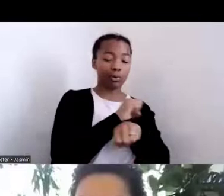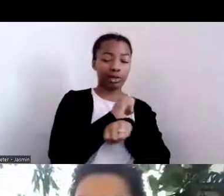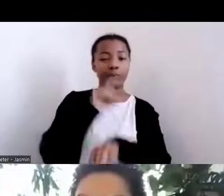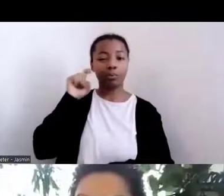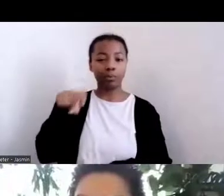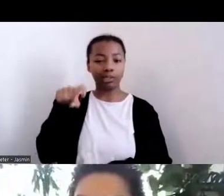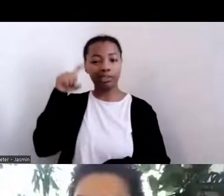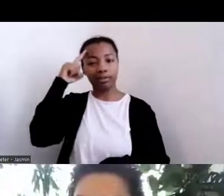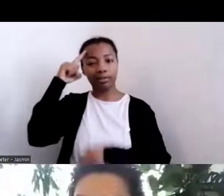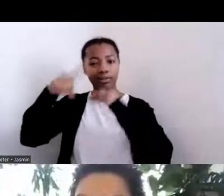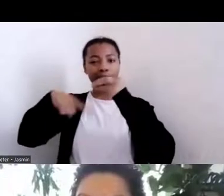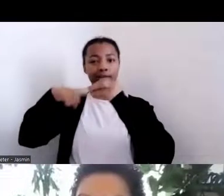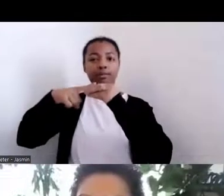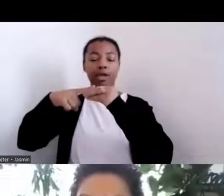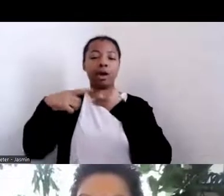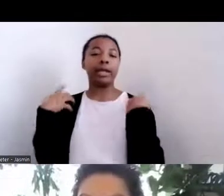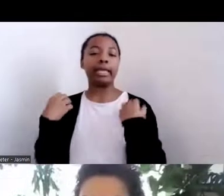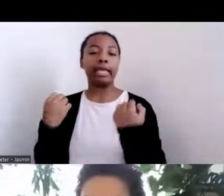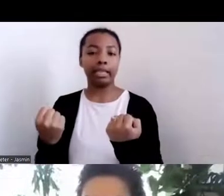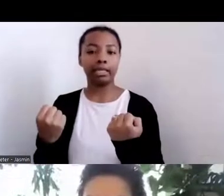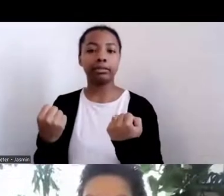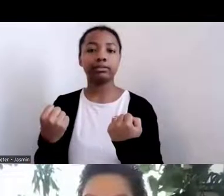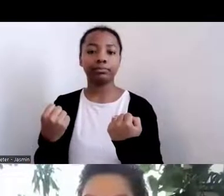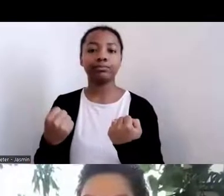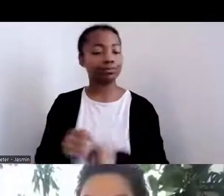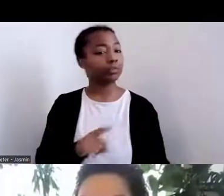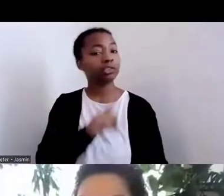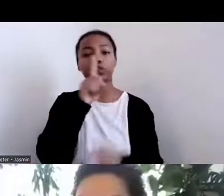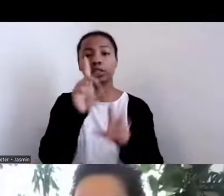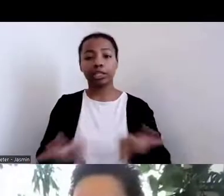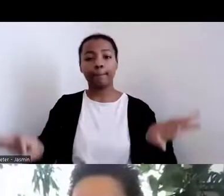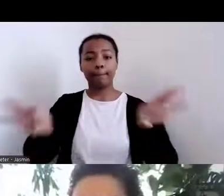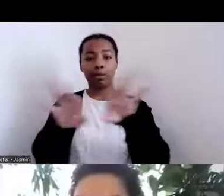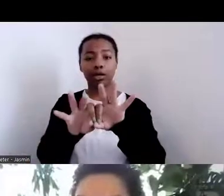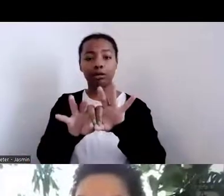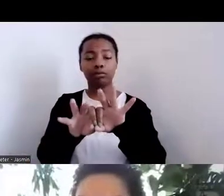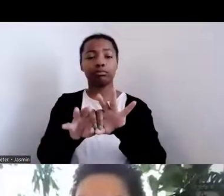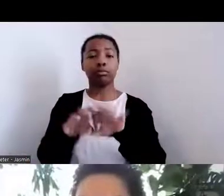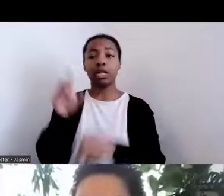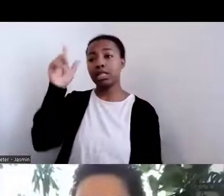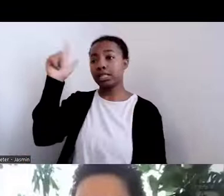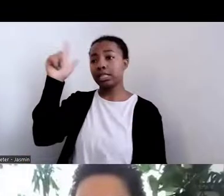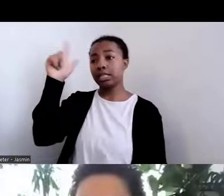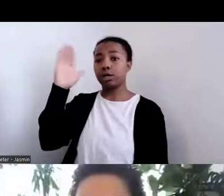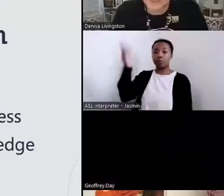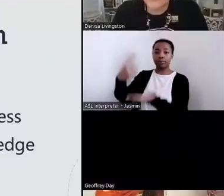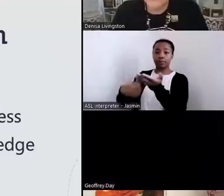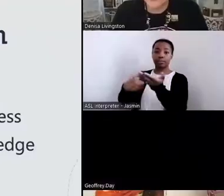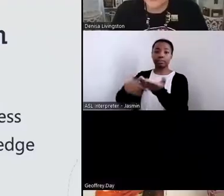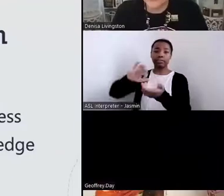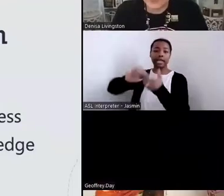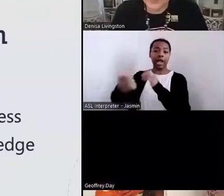important as we looked at these different references here on how do we incorporate that, especially now with climate